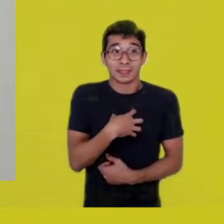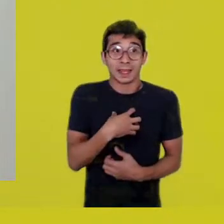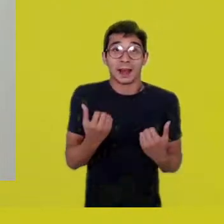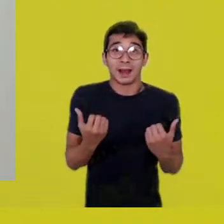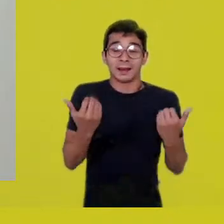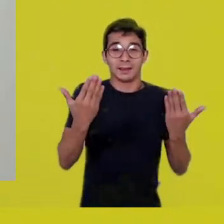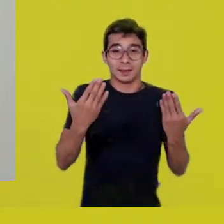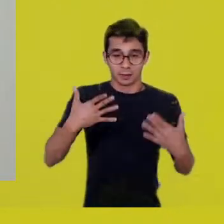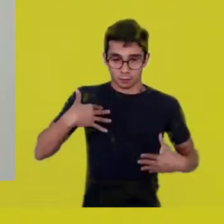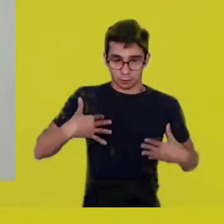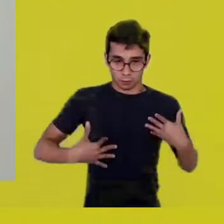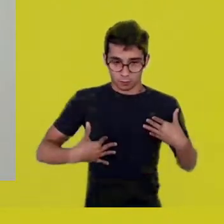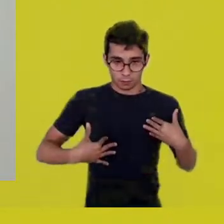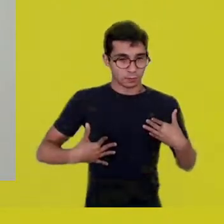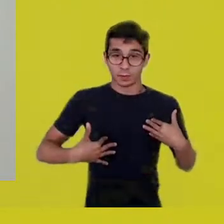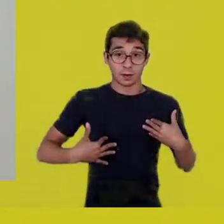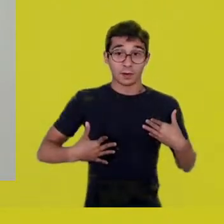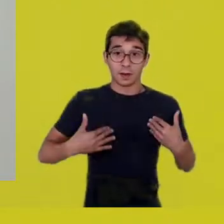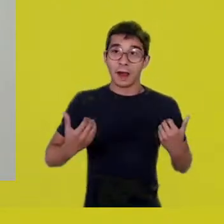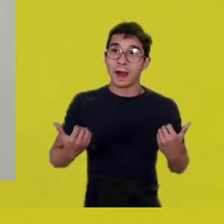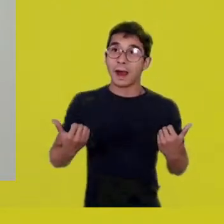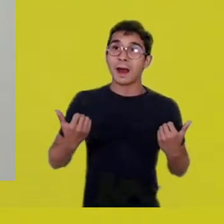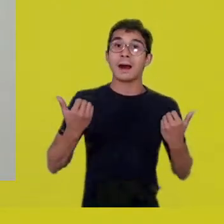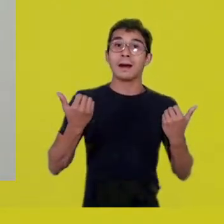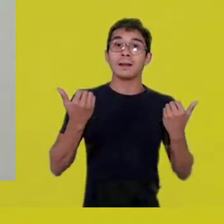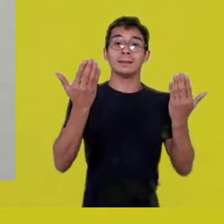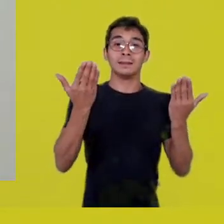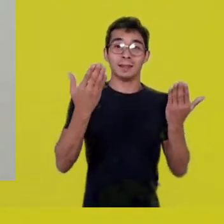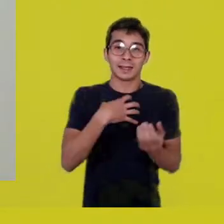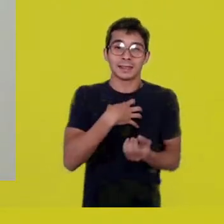beyond this limited experience which we have within the body.